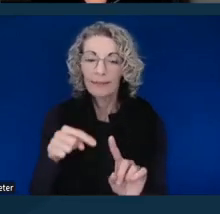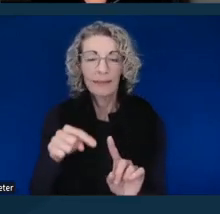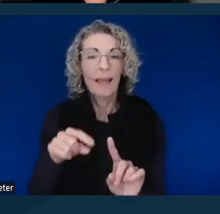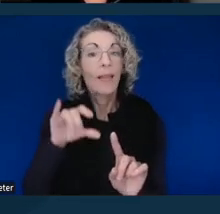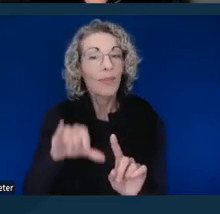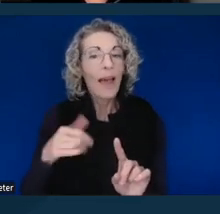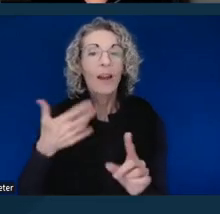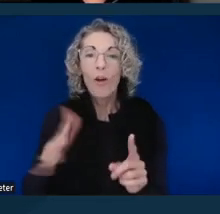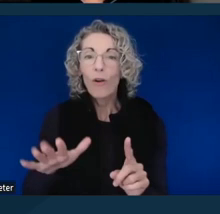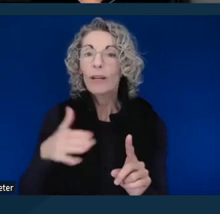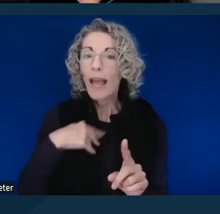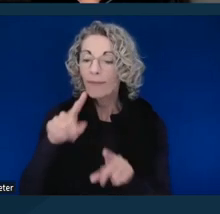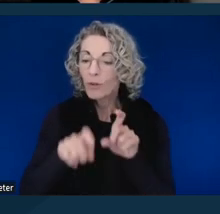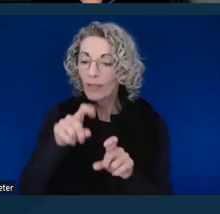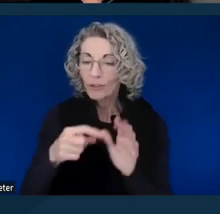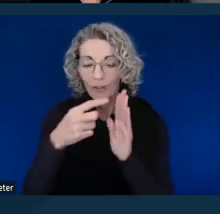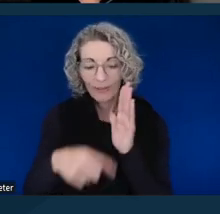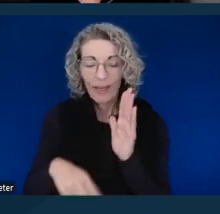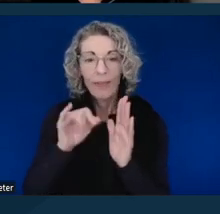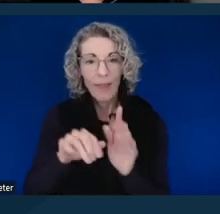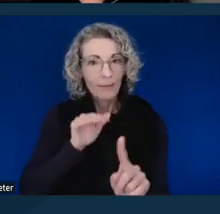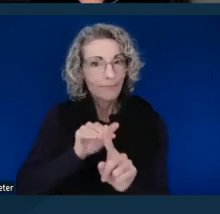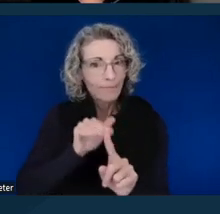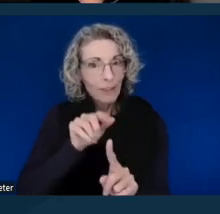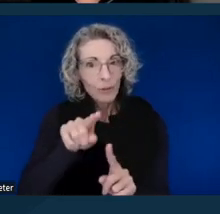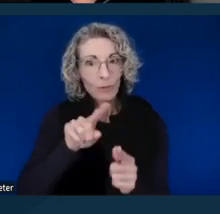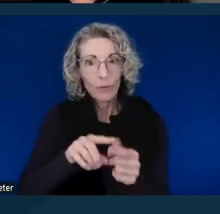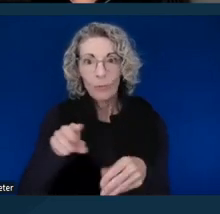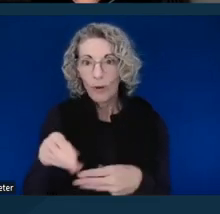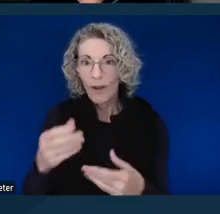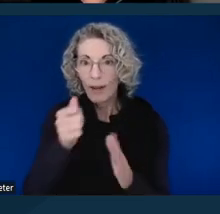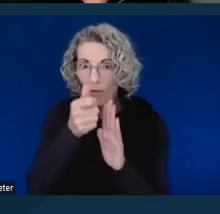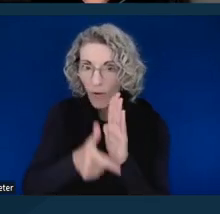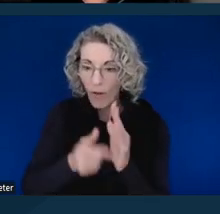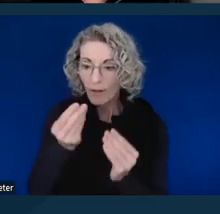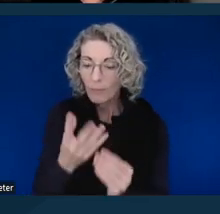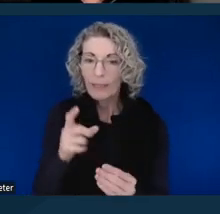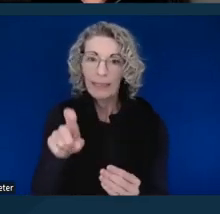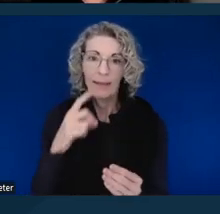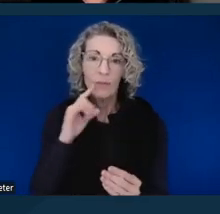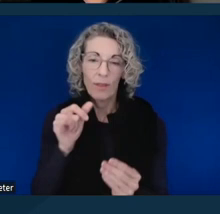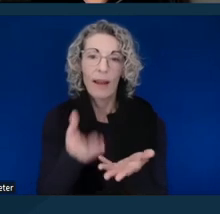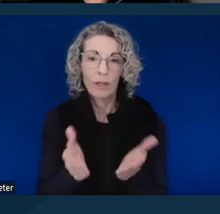and prompts you to provide all the information that's really necessary for this type of request. Next slide, please.